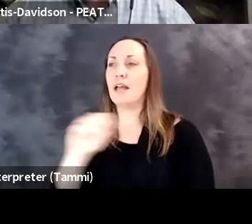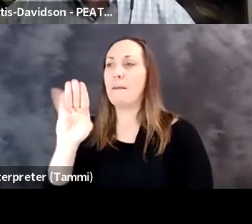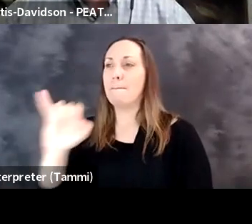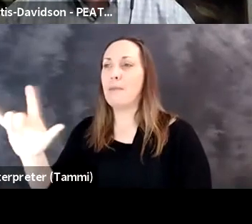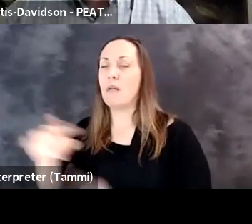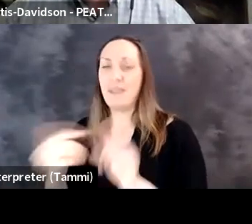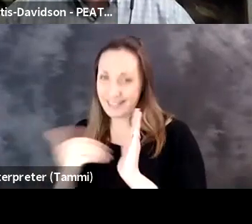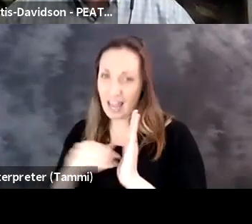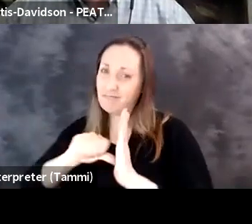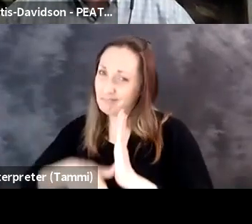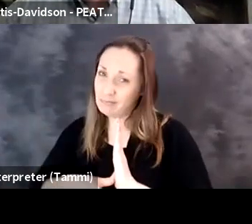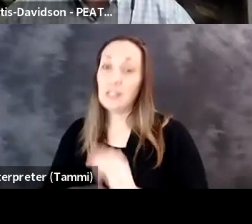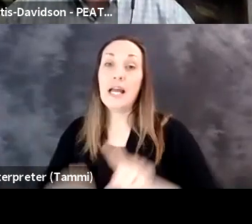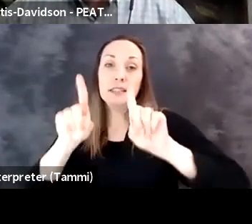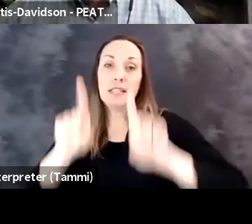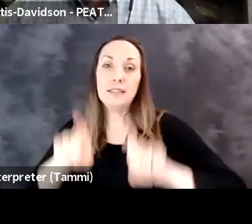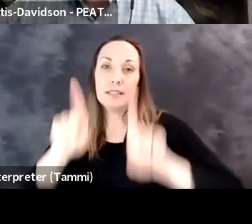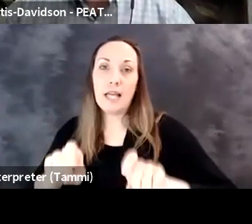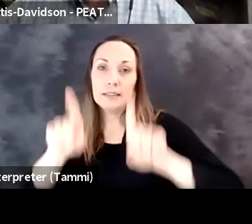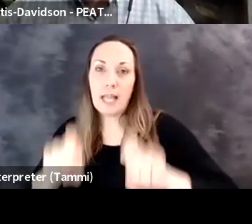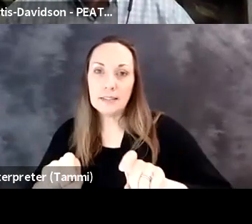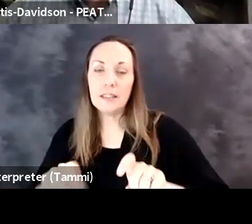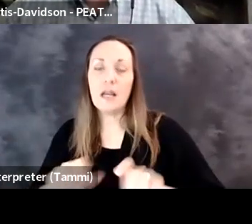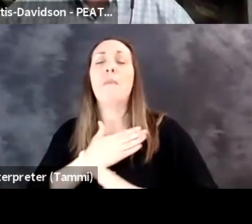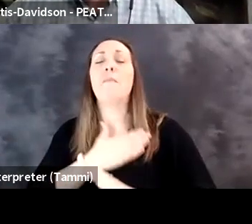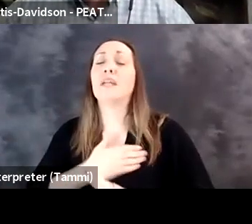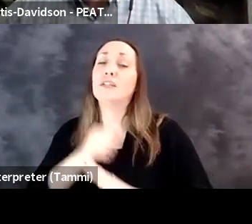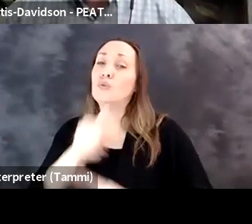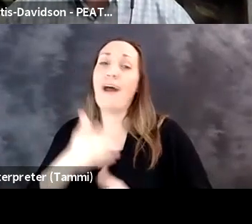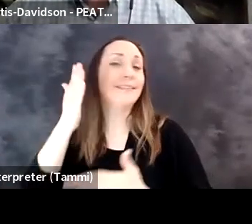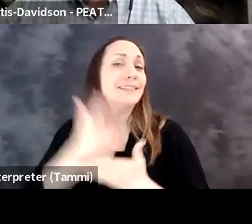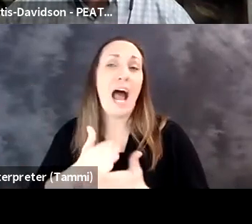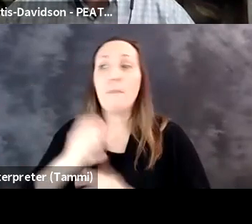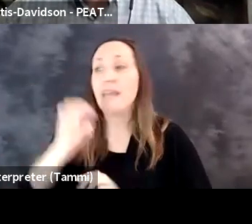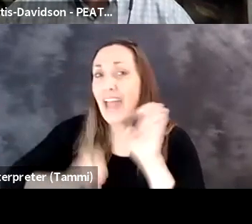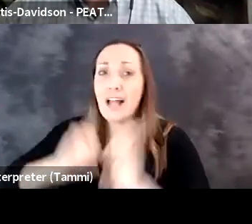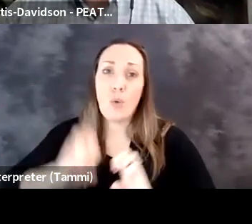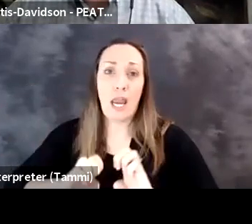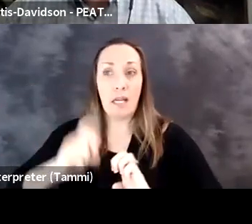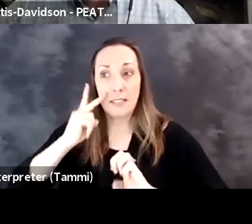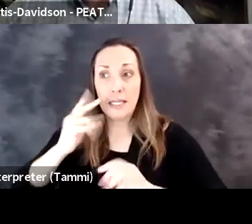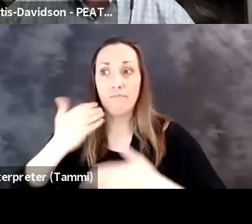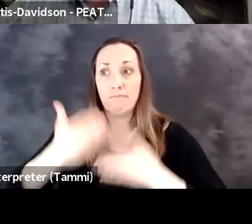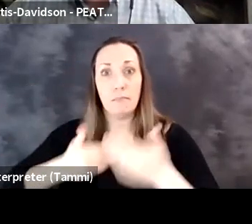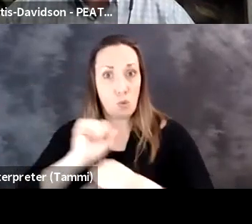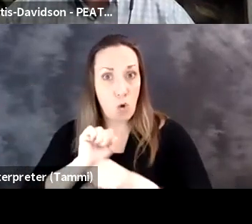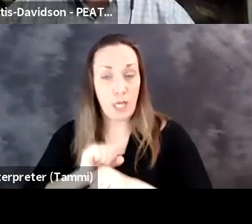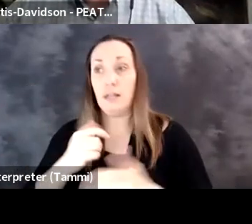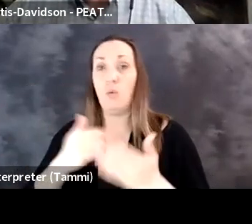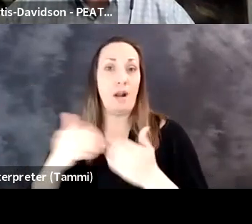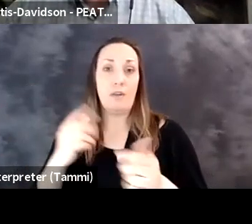comments that were said by Neil and Bill but I also want to reiterate what I said earlier. Testing, testing, testing.